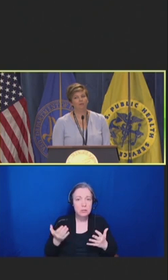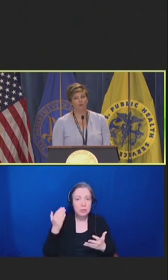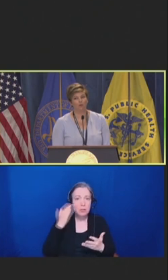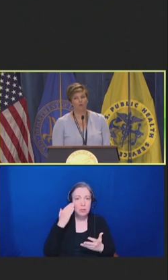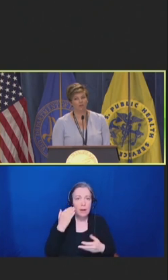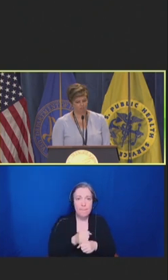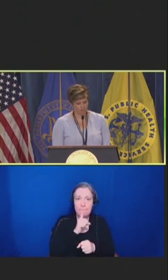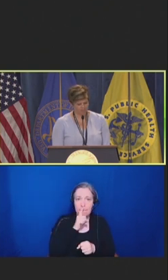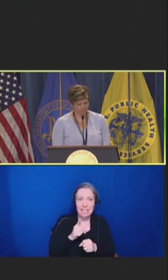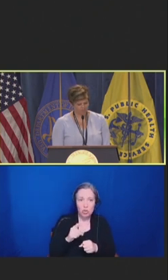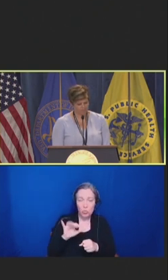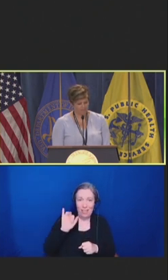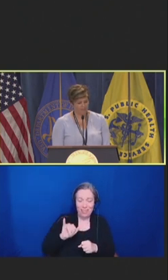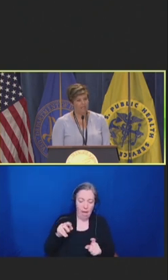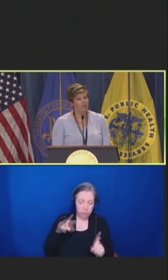no cost sharing associated.